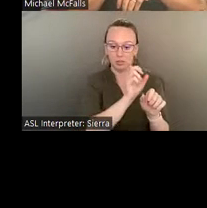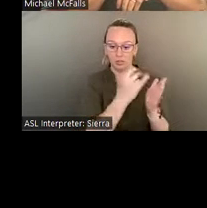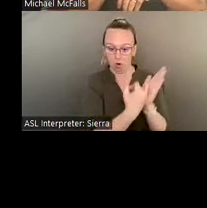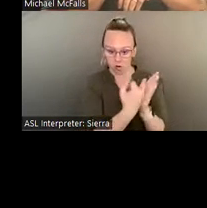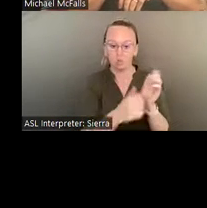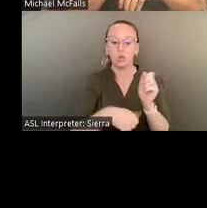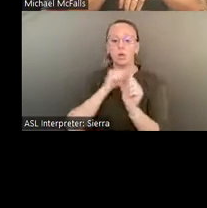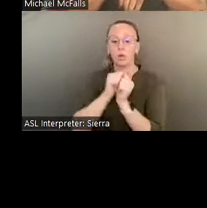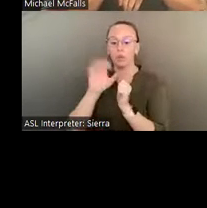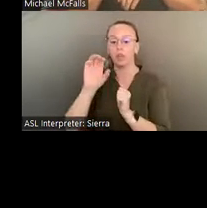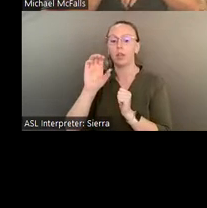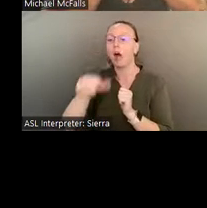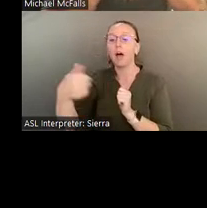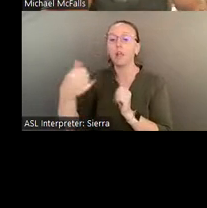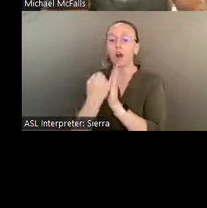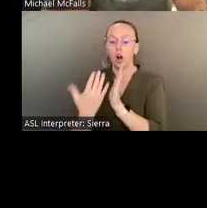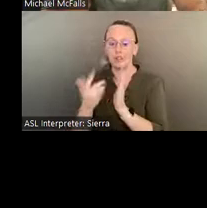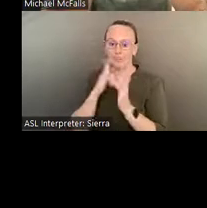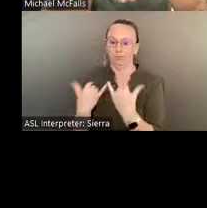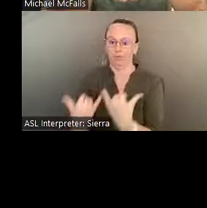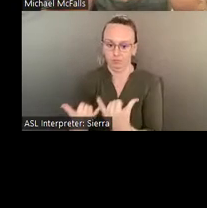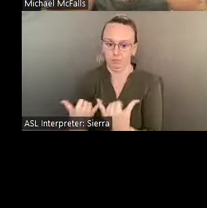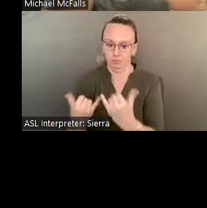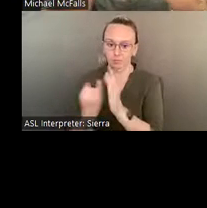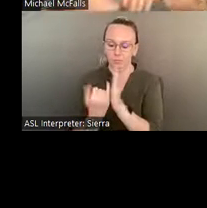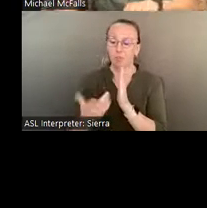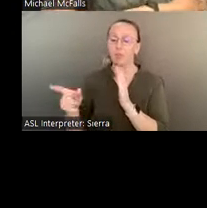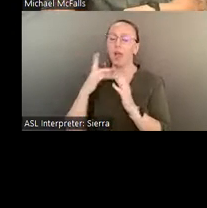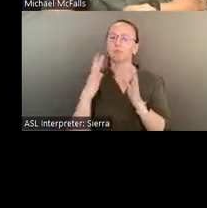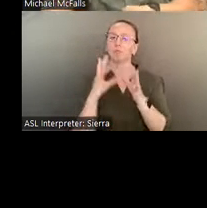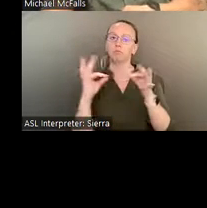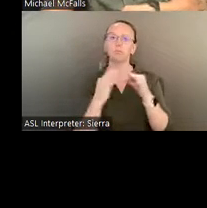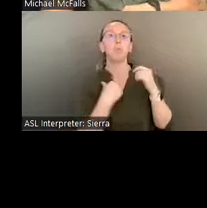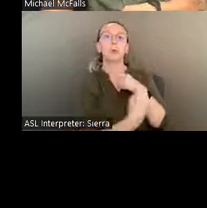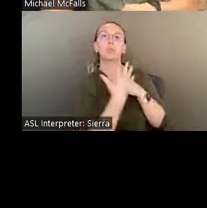by his work, or even former- a lot of these were former residents of Pasaquan's residency